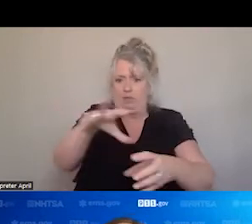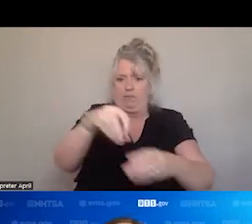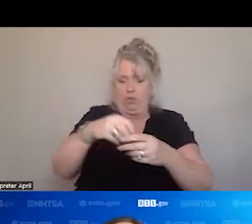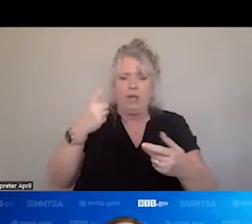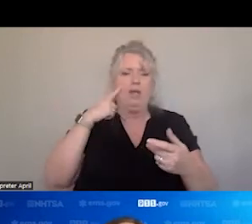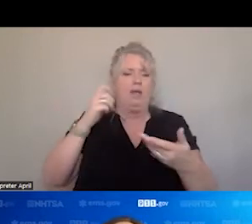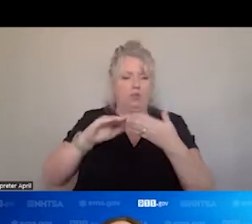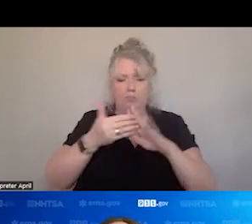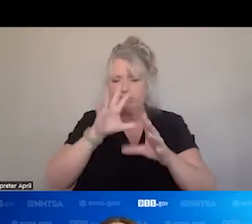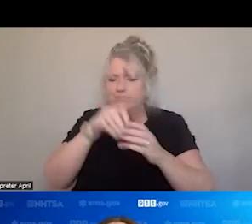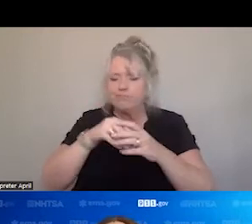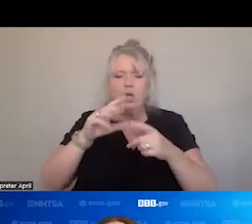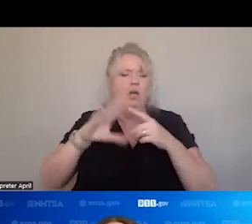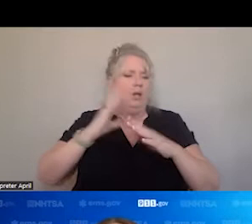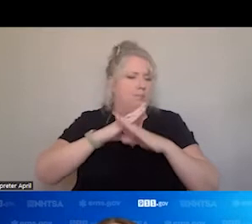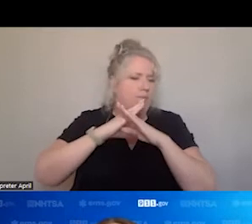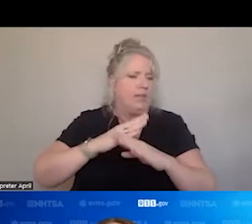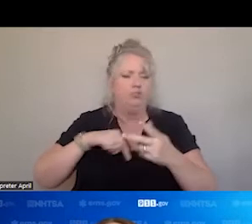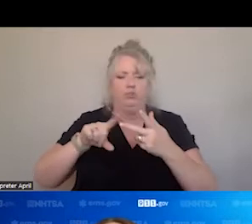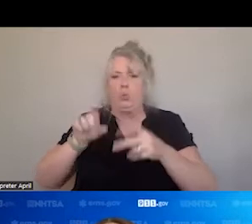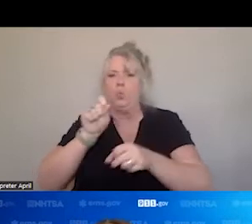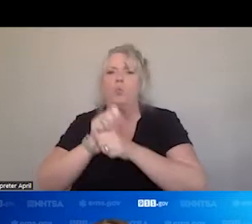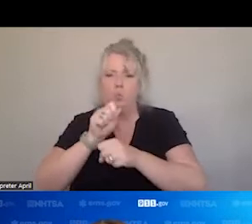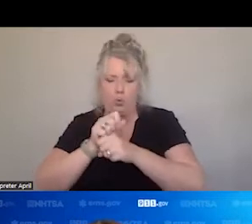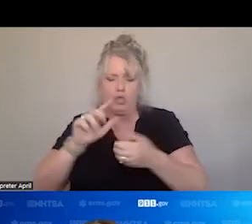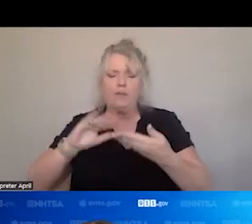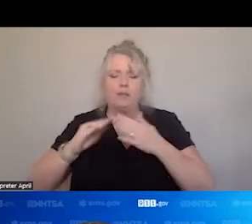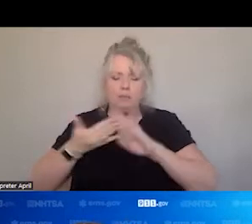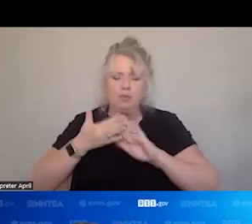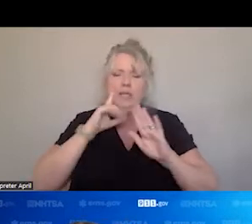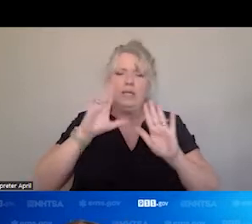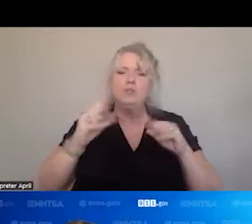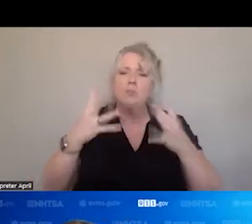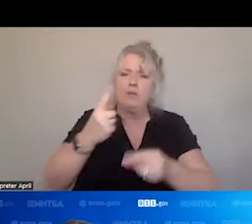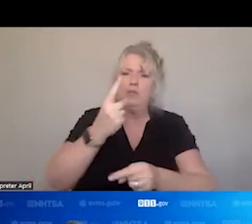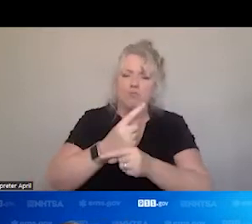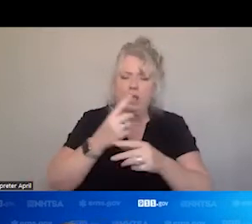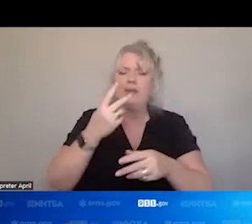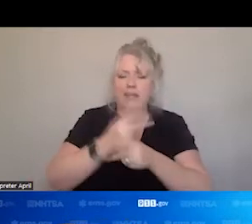PROGRAMMING. OUR WORK IN THE COMMUNITY TO PROVIDE THE RIGHT CARE, RIGHT TIME, RIGHT PLACE.